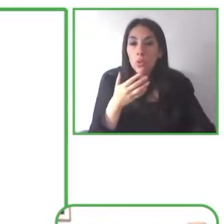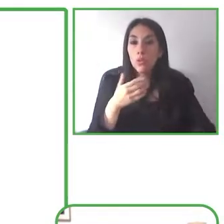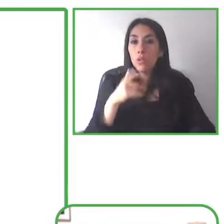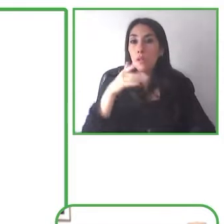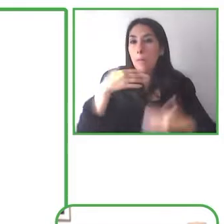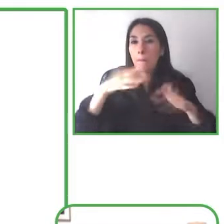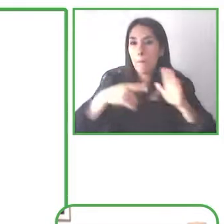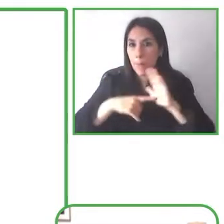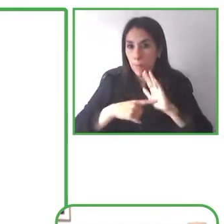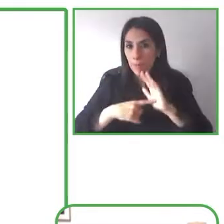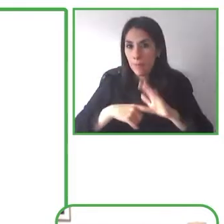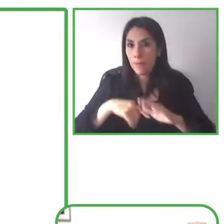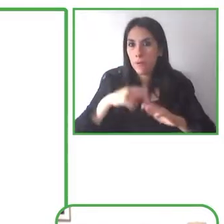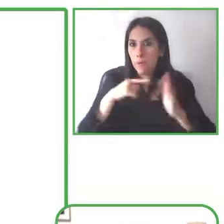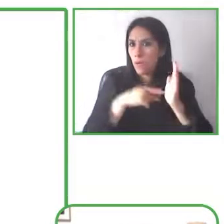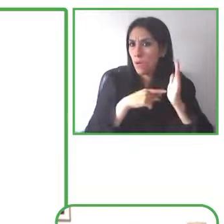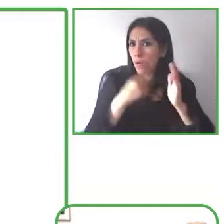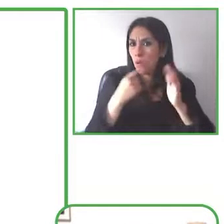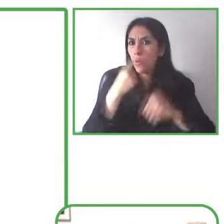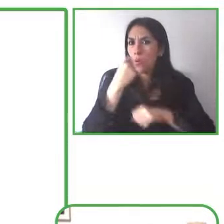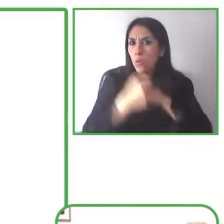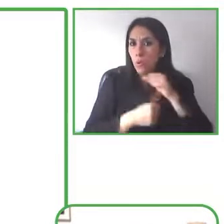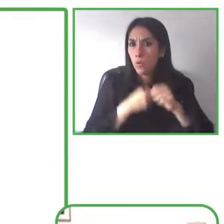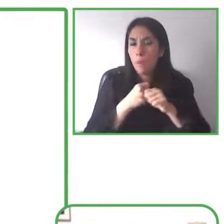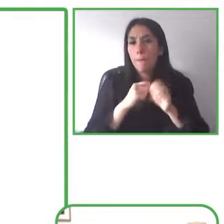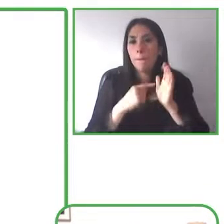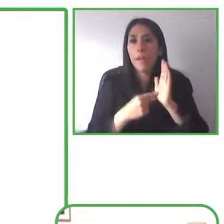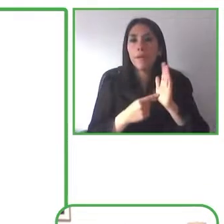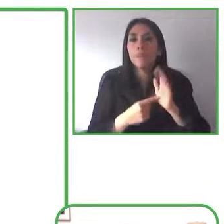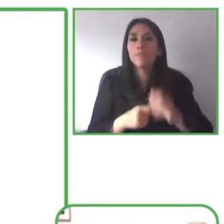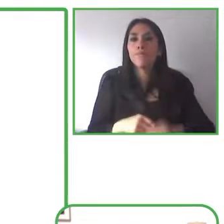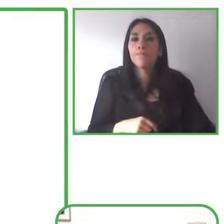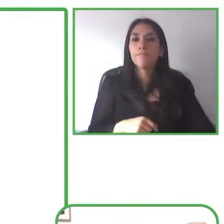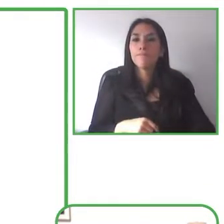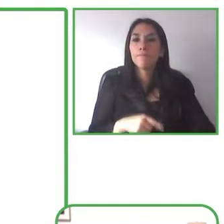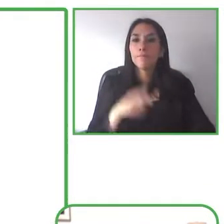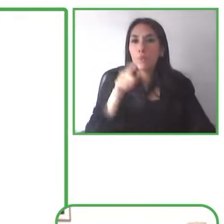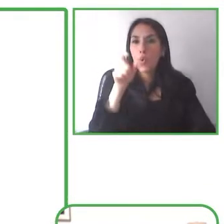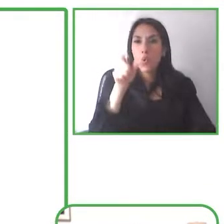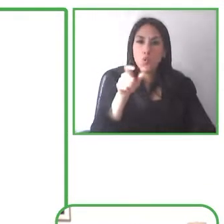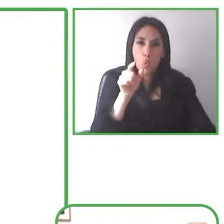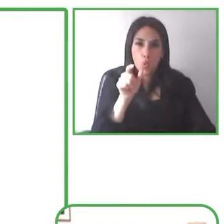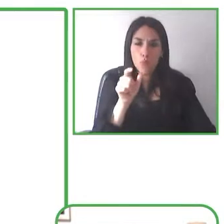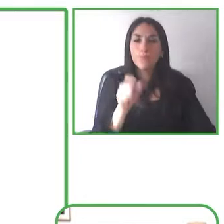So, another area has been a feature called Enhanced Select to Speak